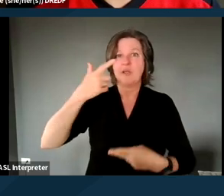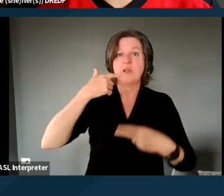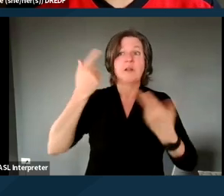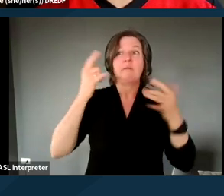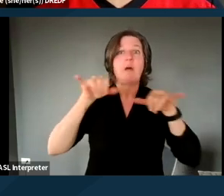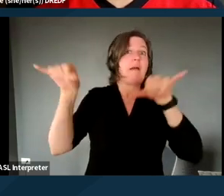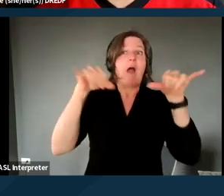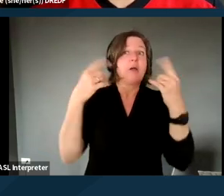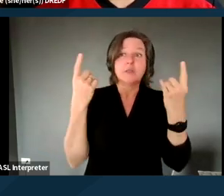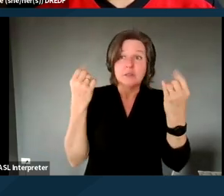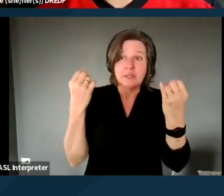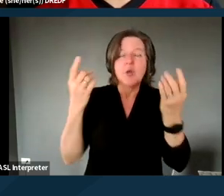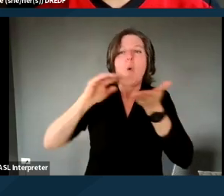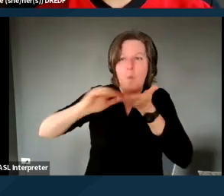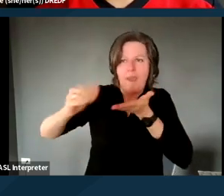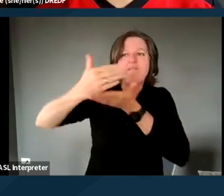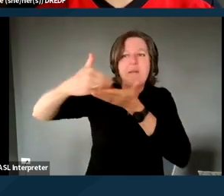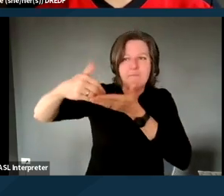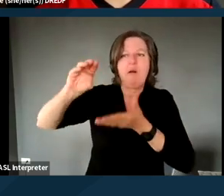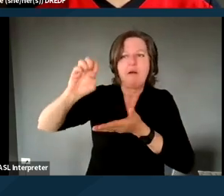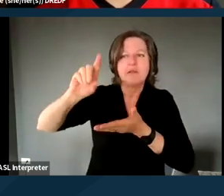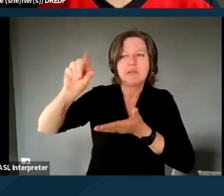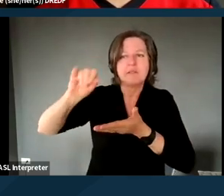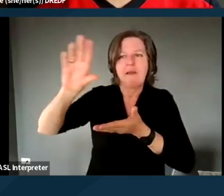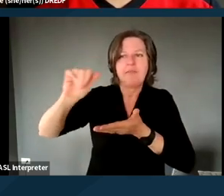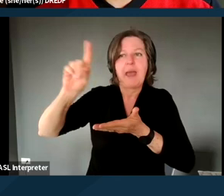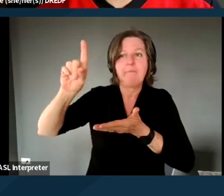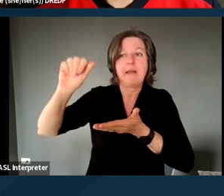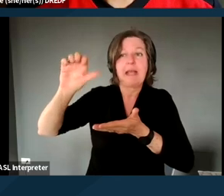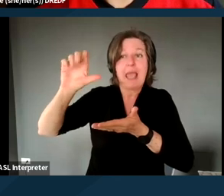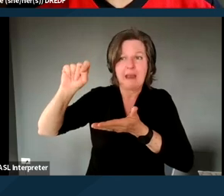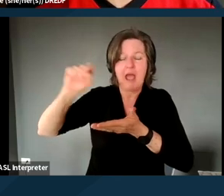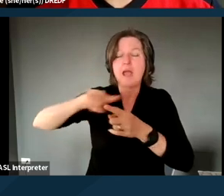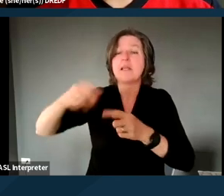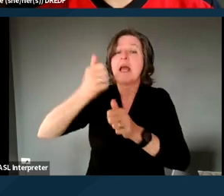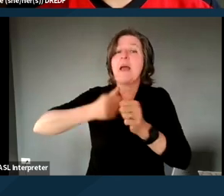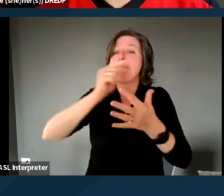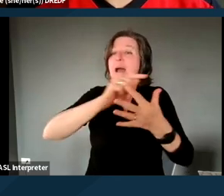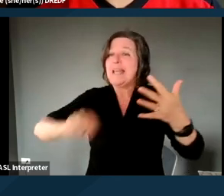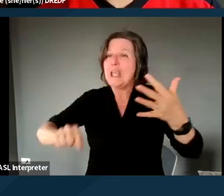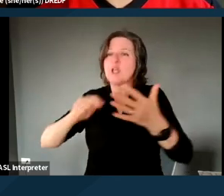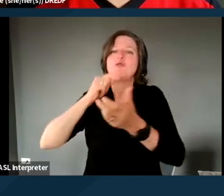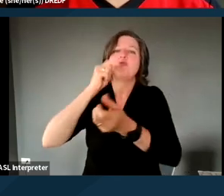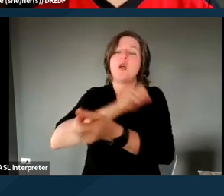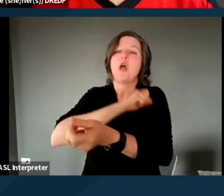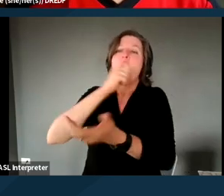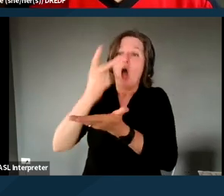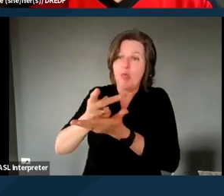but they're authorized by different sections of the Medicaid Act. So CalAIM is an 1115 demo,